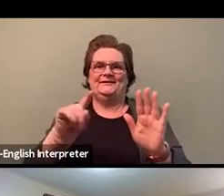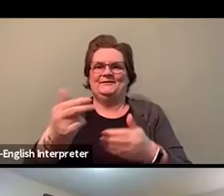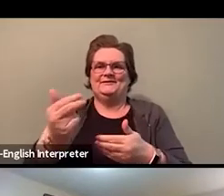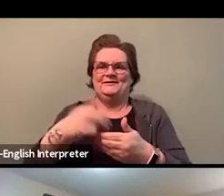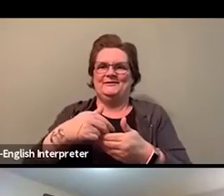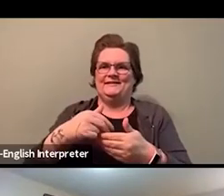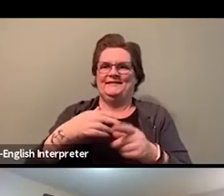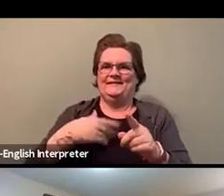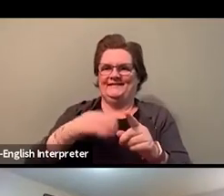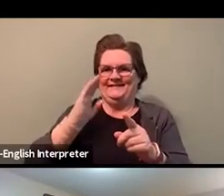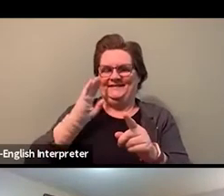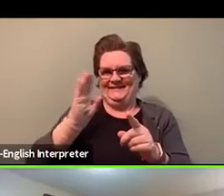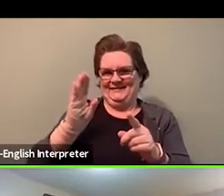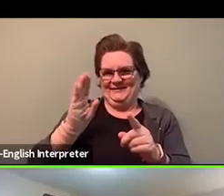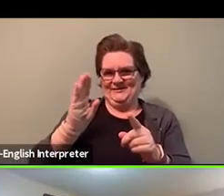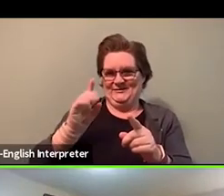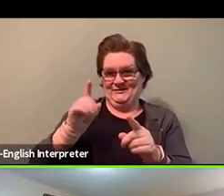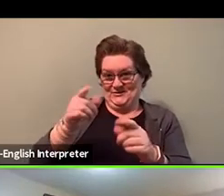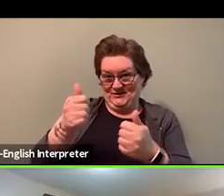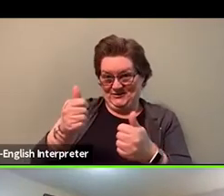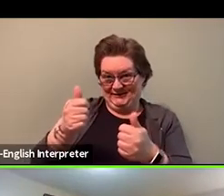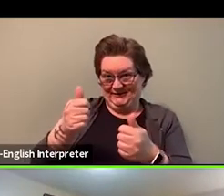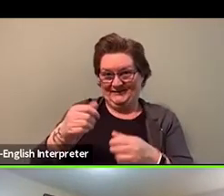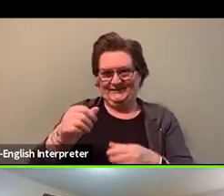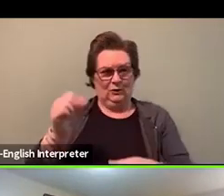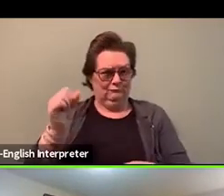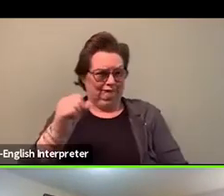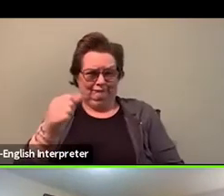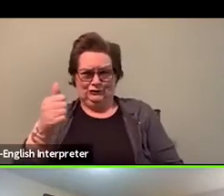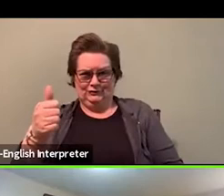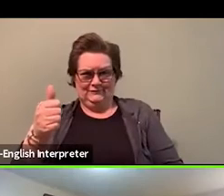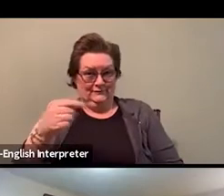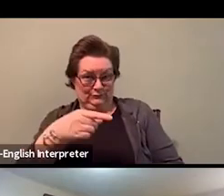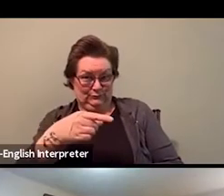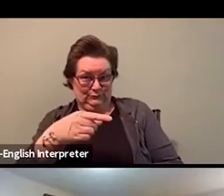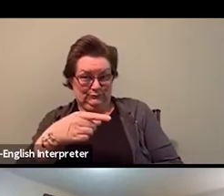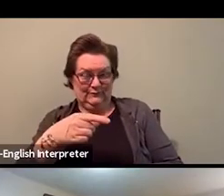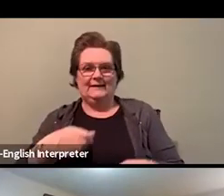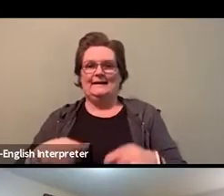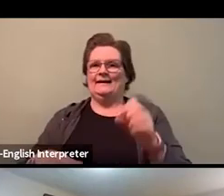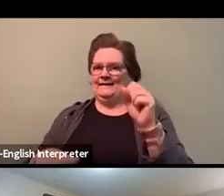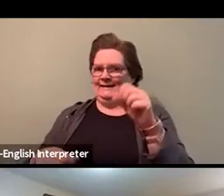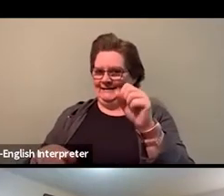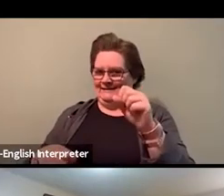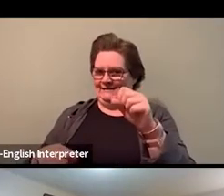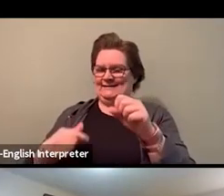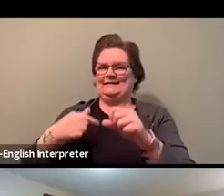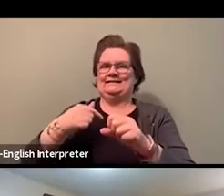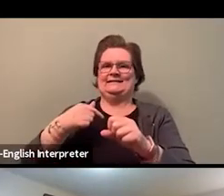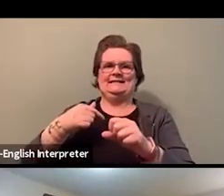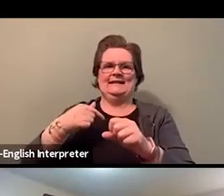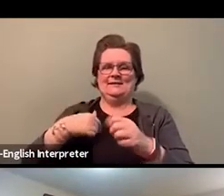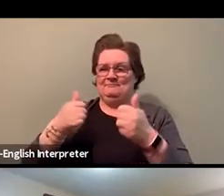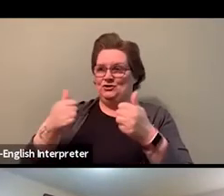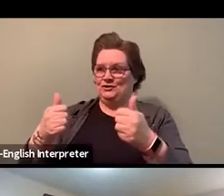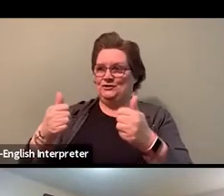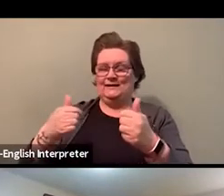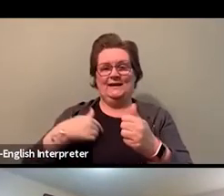I am well, and how are you doing? I am good, I am standing, I am good. I am alive, I am healthy.